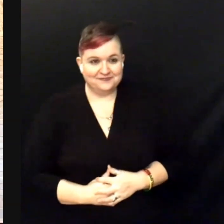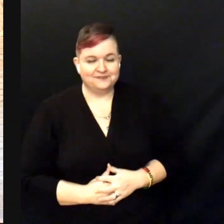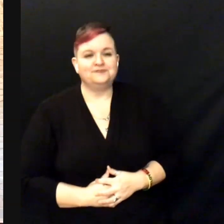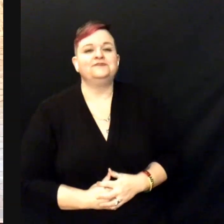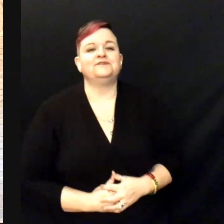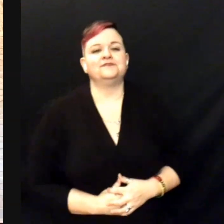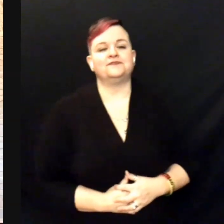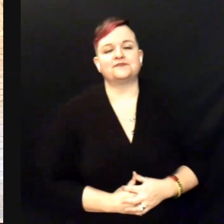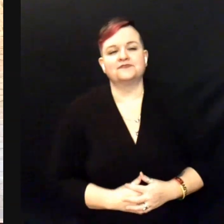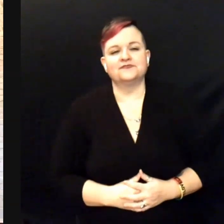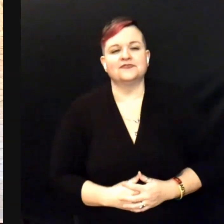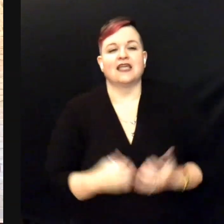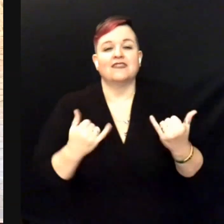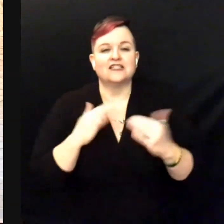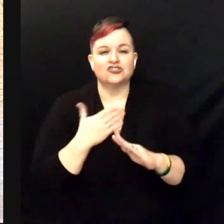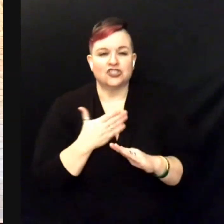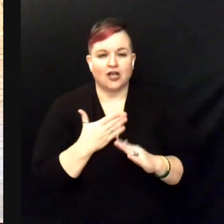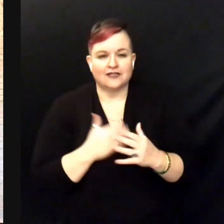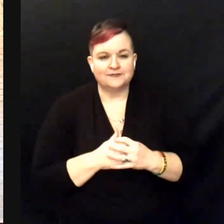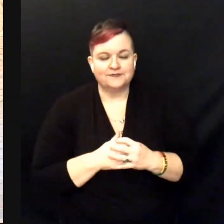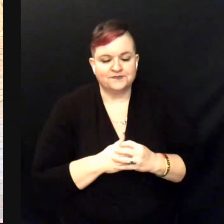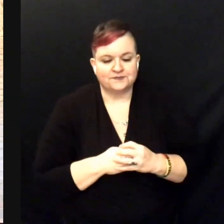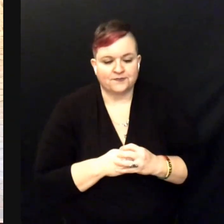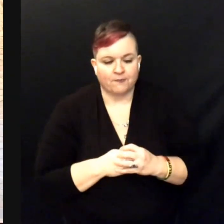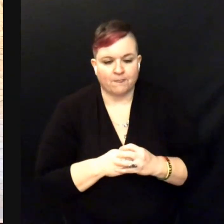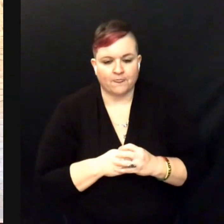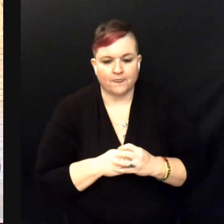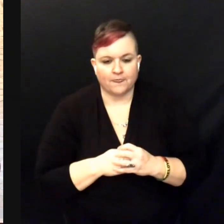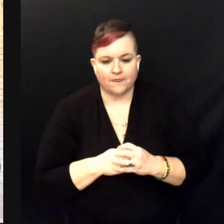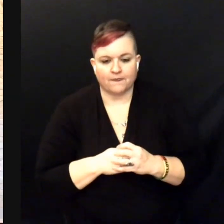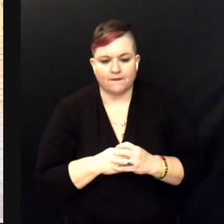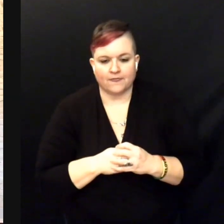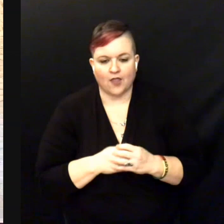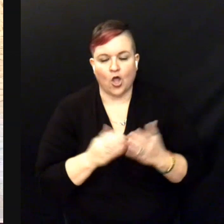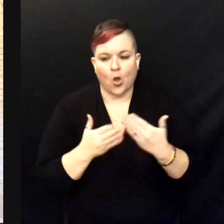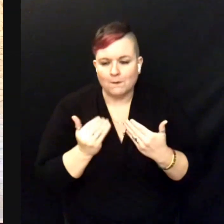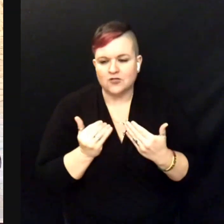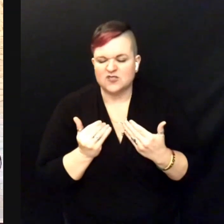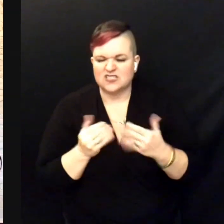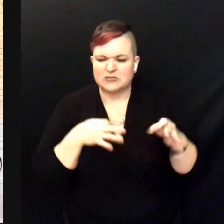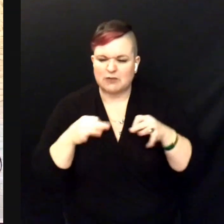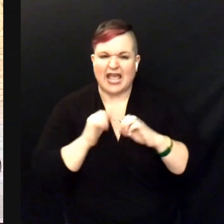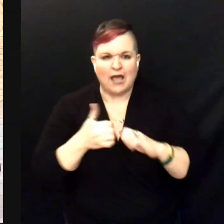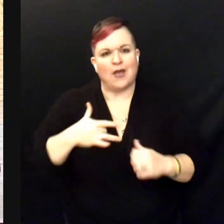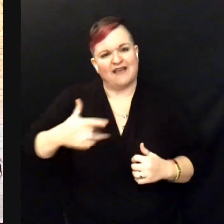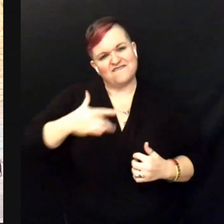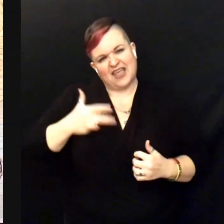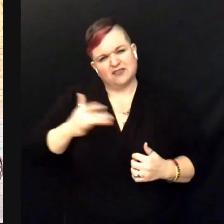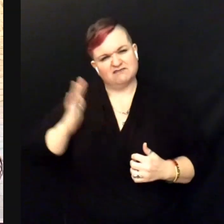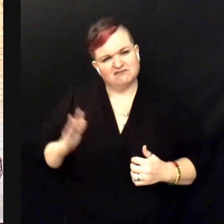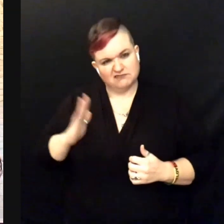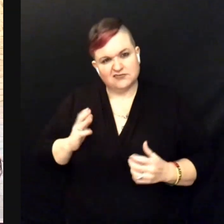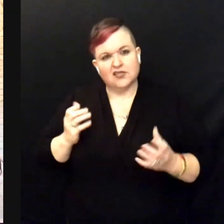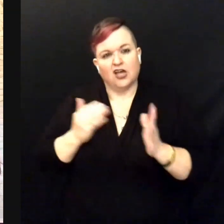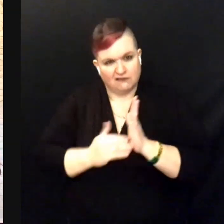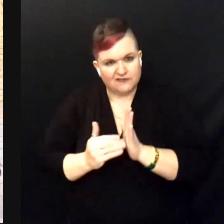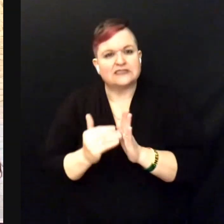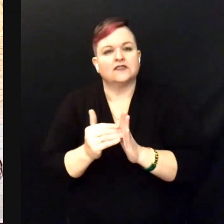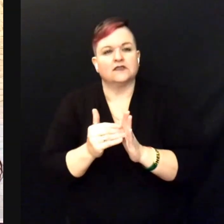This is, this is kind of a song that says how I felt a lot during